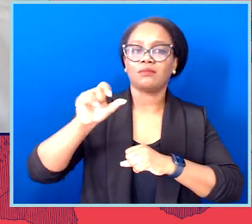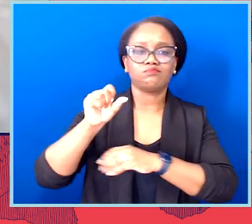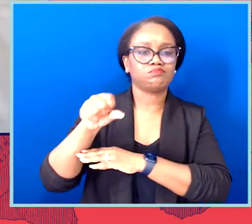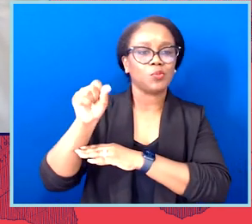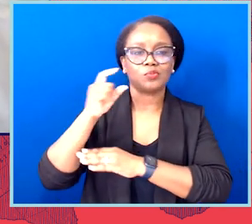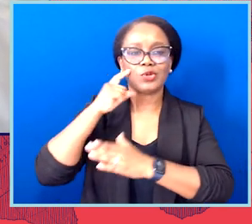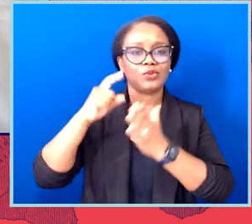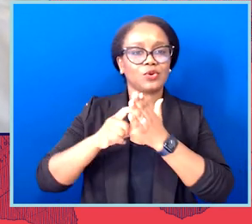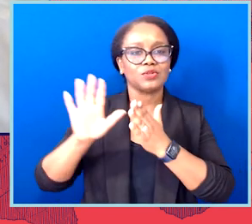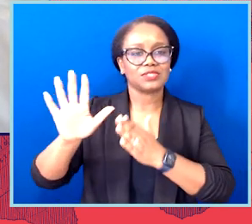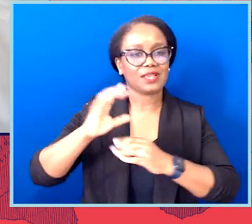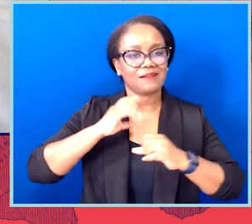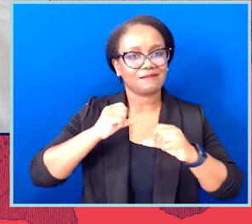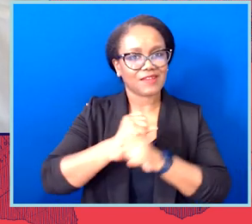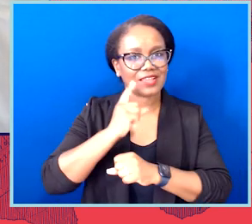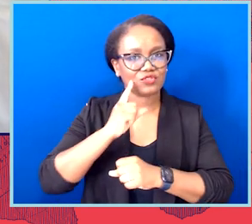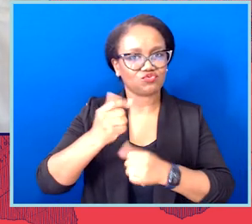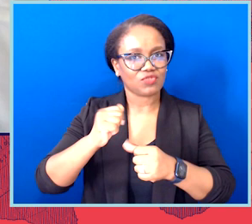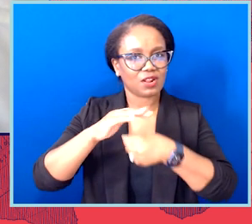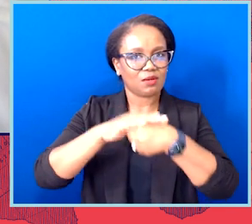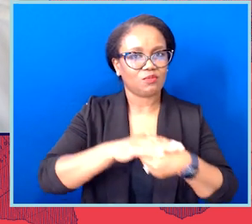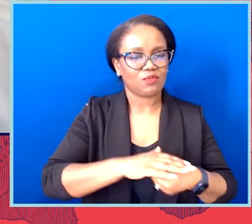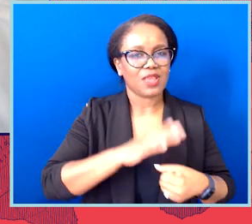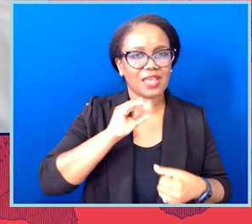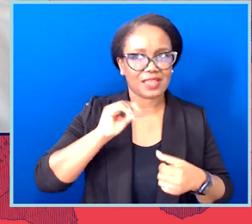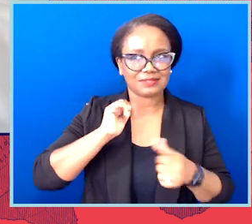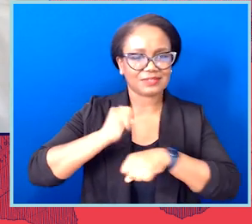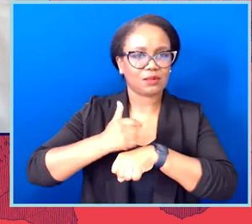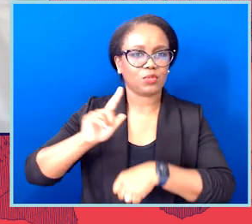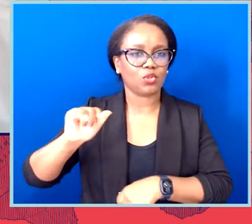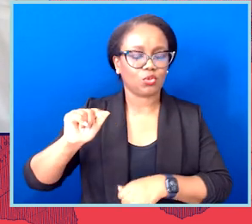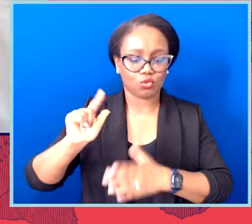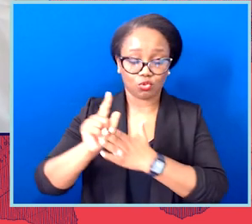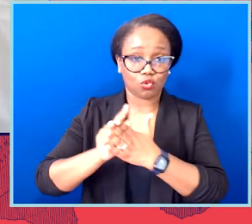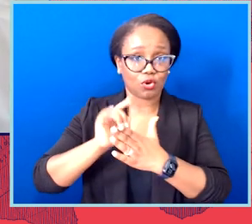It was swift, it was aggressive, and it was incredibly well-funded. And we're seeing it now escalating globally.